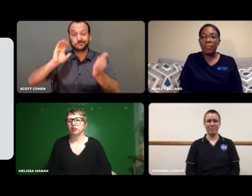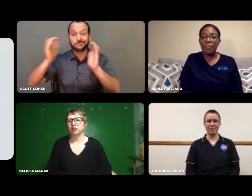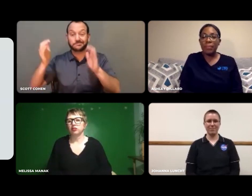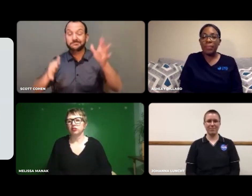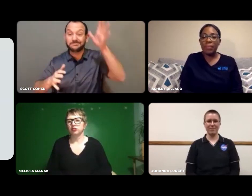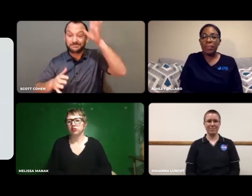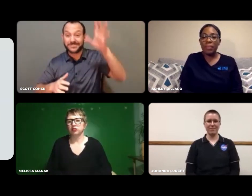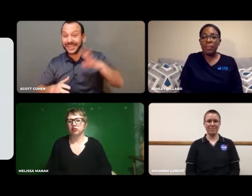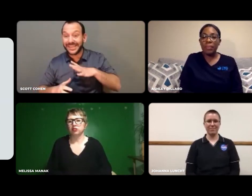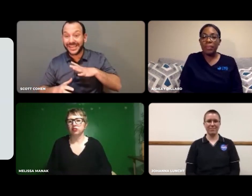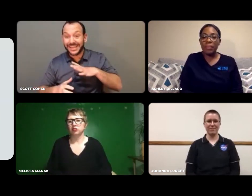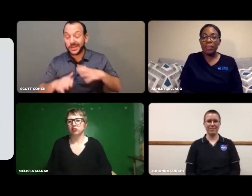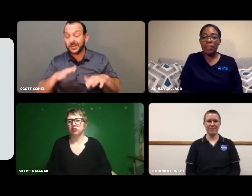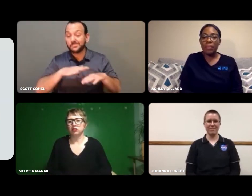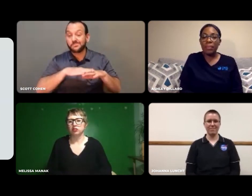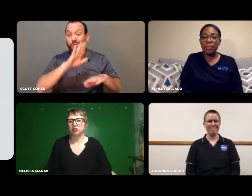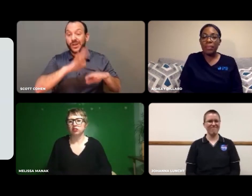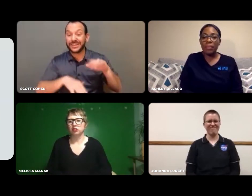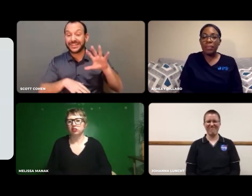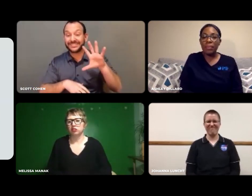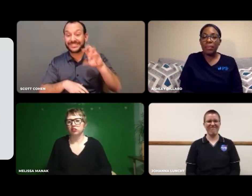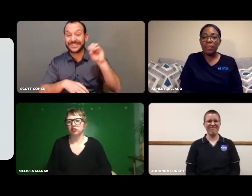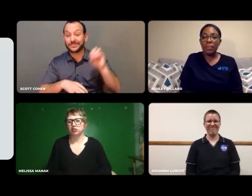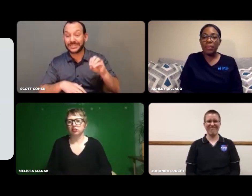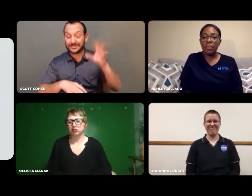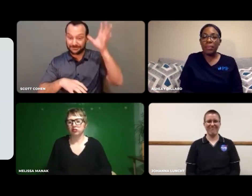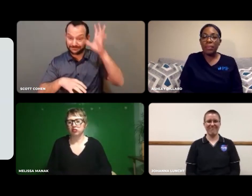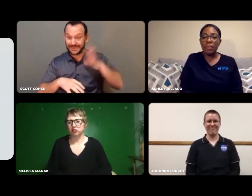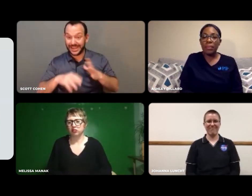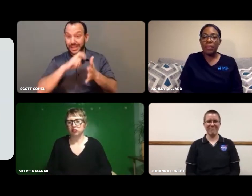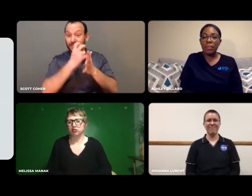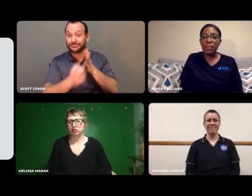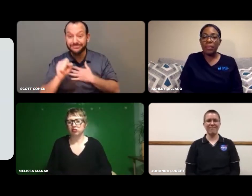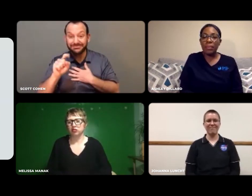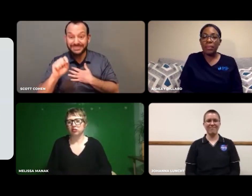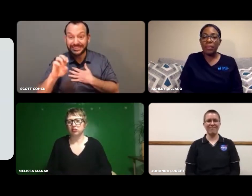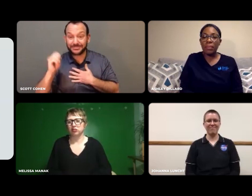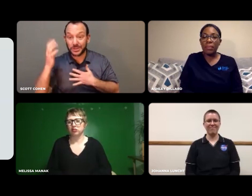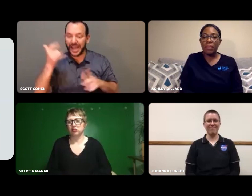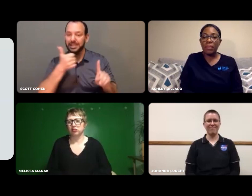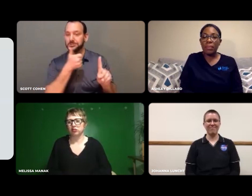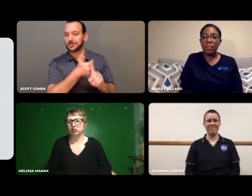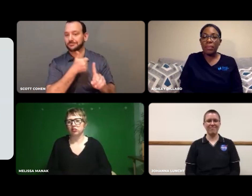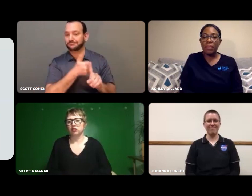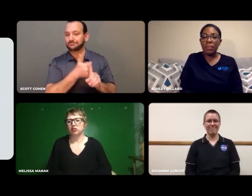Comparatively, more than 50% of men became involved into STEM on their own because